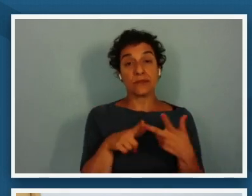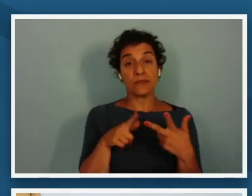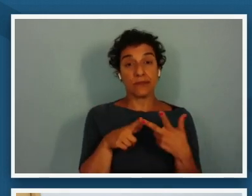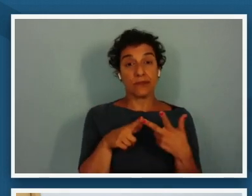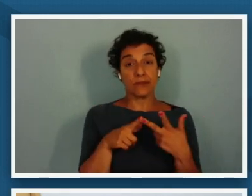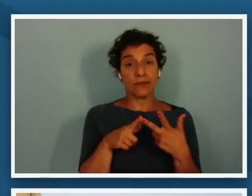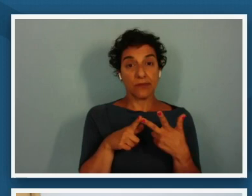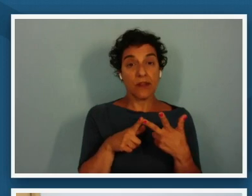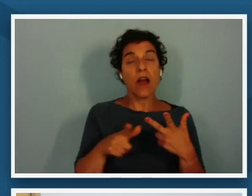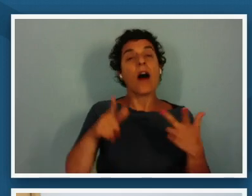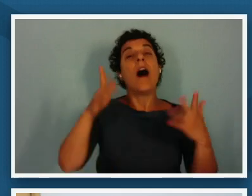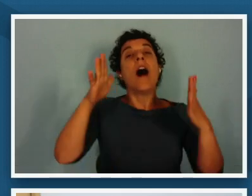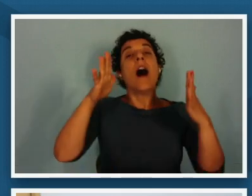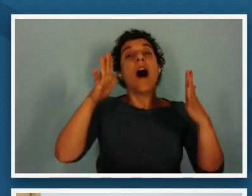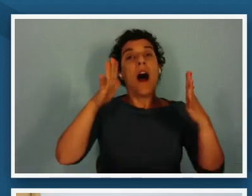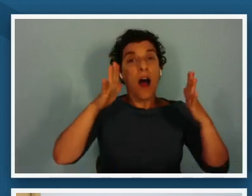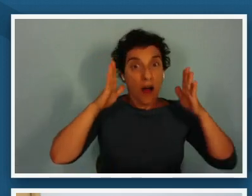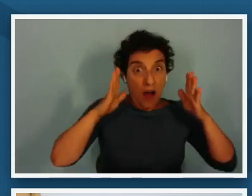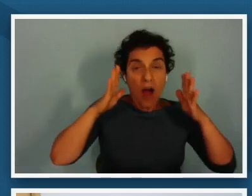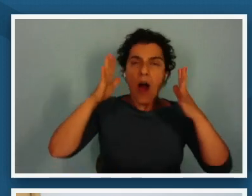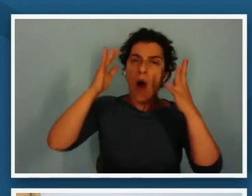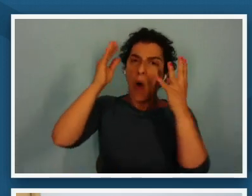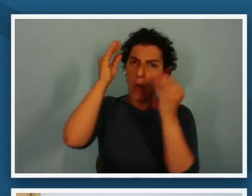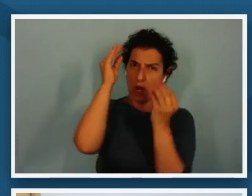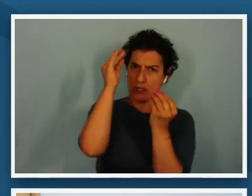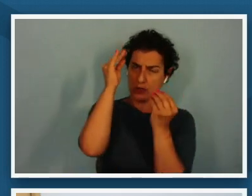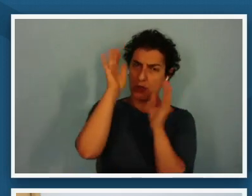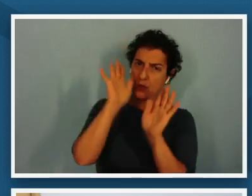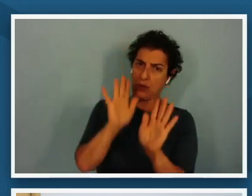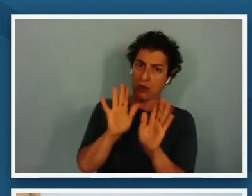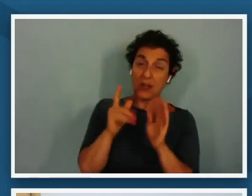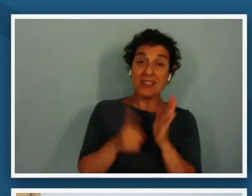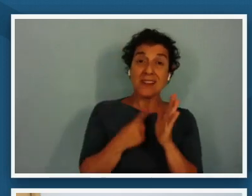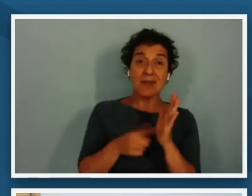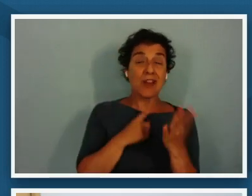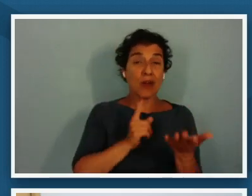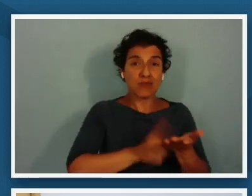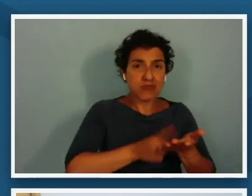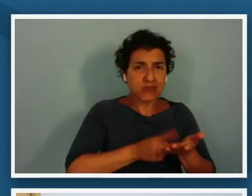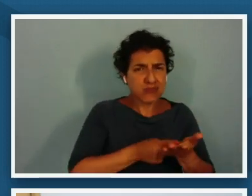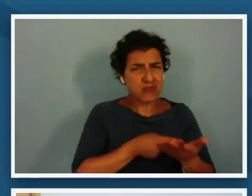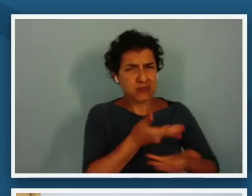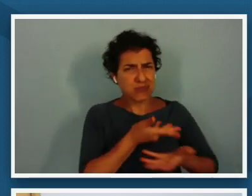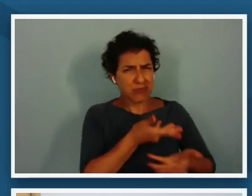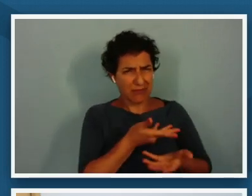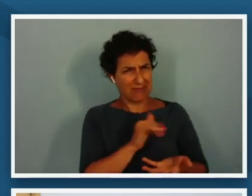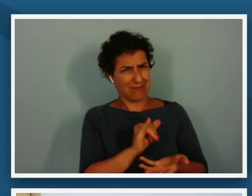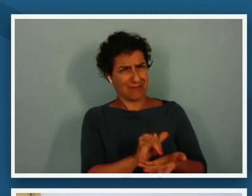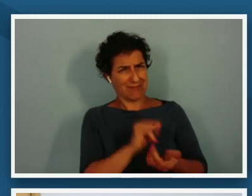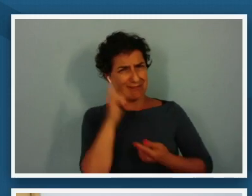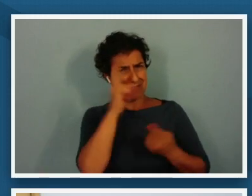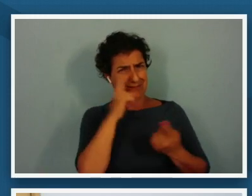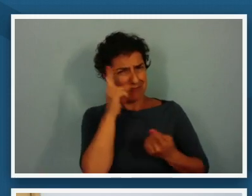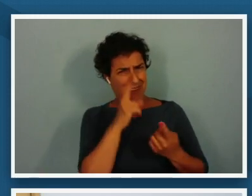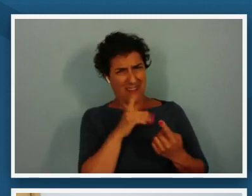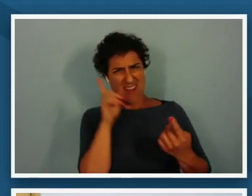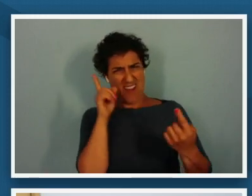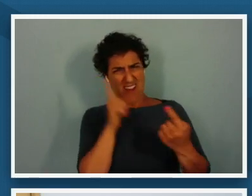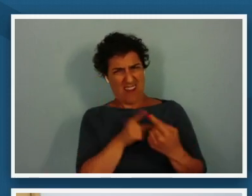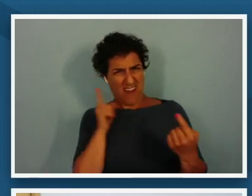wonder sometimes when we're in discussion with someone we may hear something that we don't understand or that we don't agree